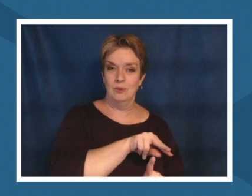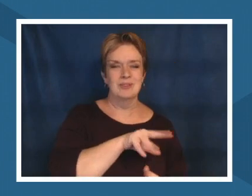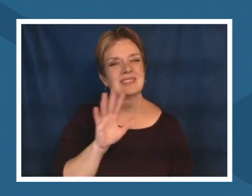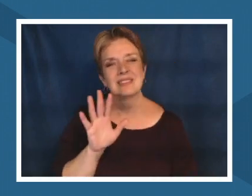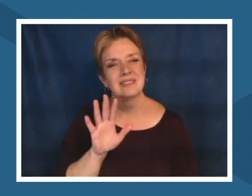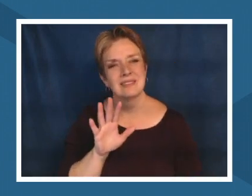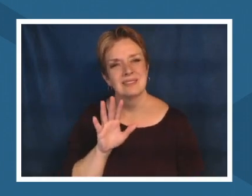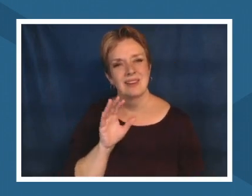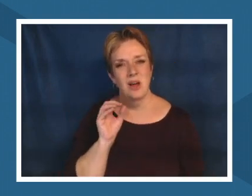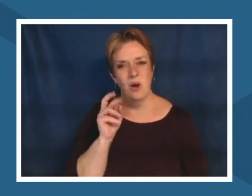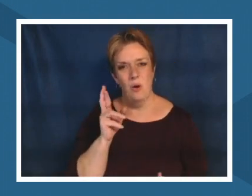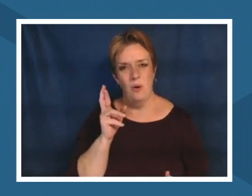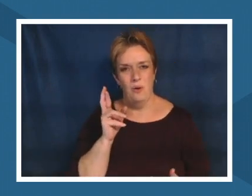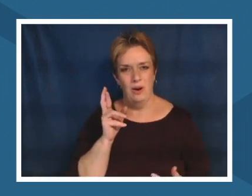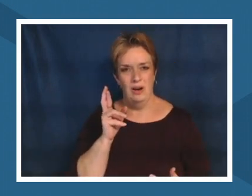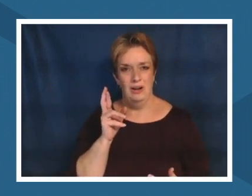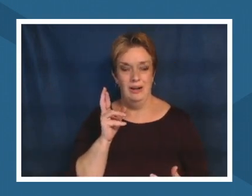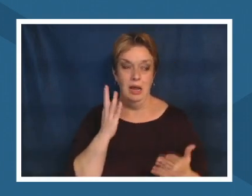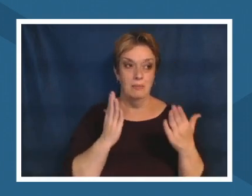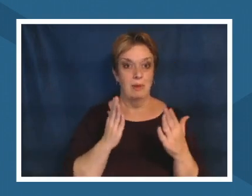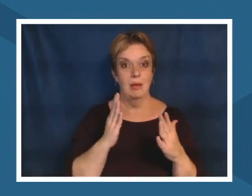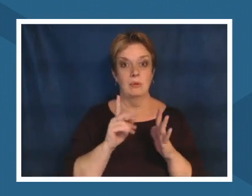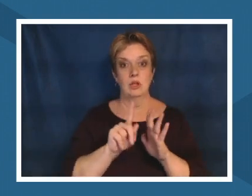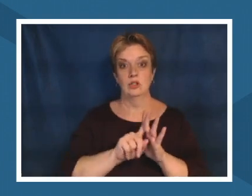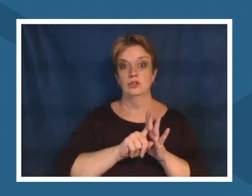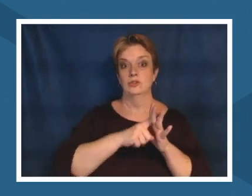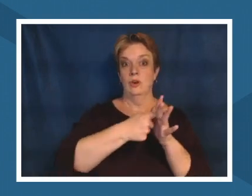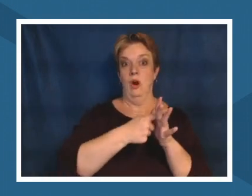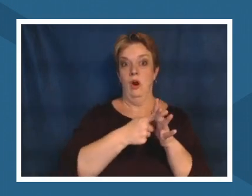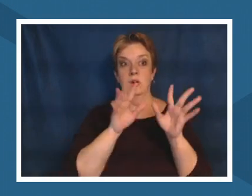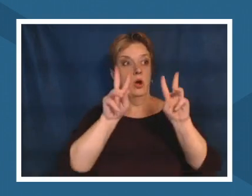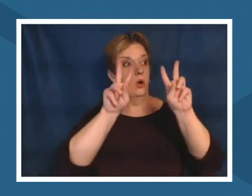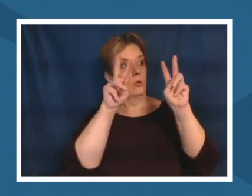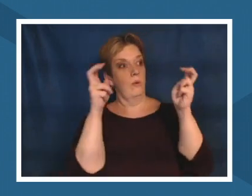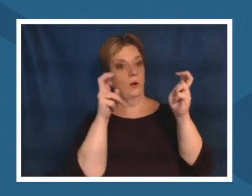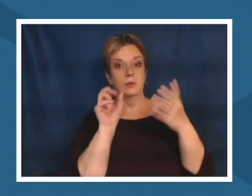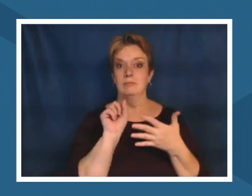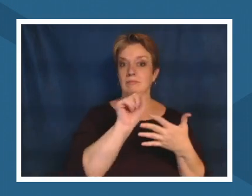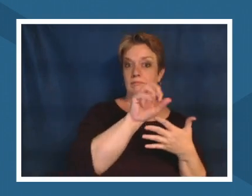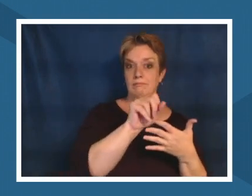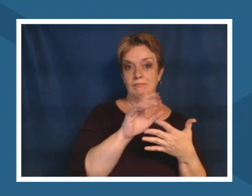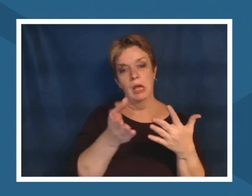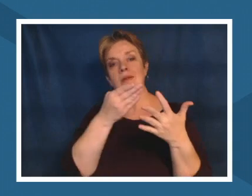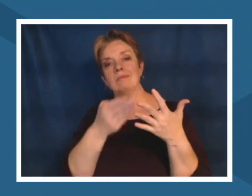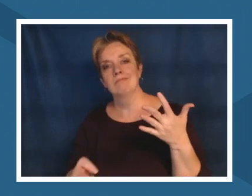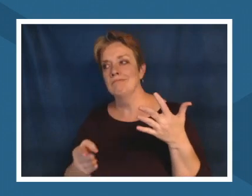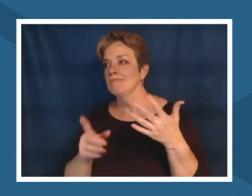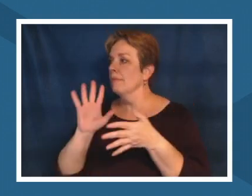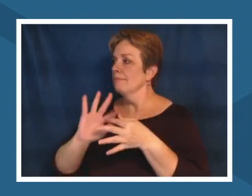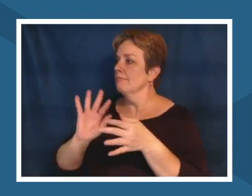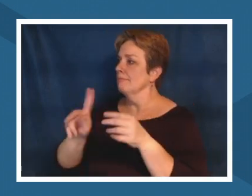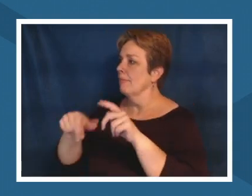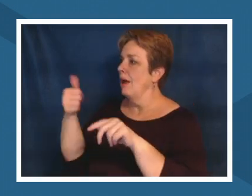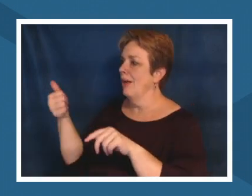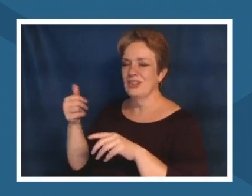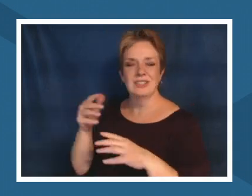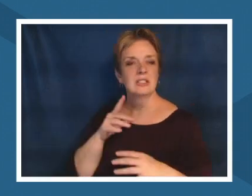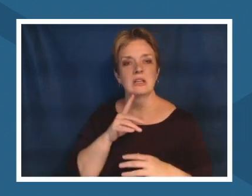as a quotation to begin a chapter it is like the infusion of everything in the